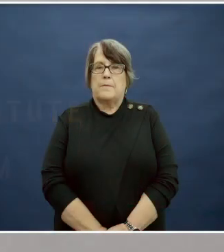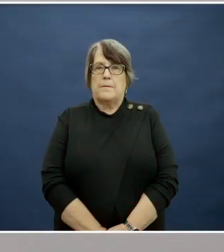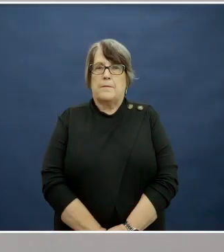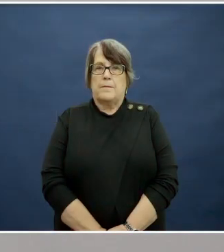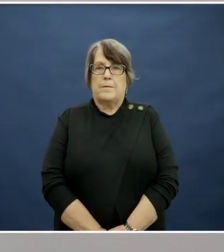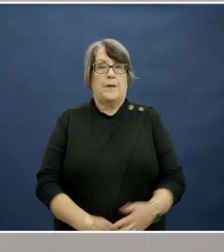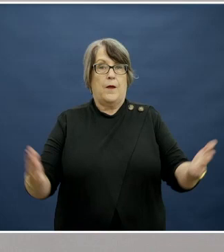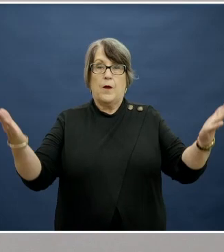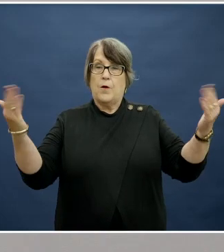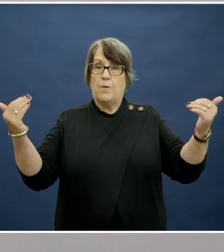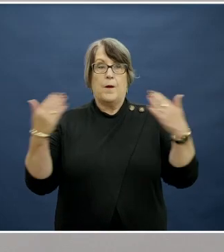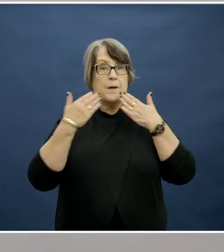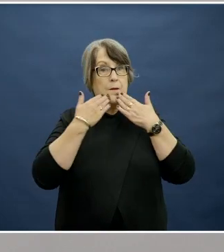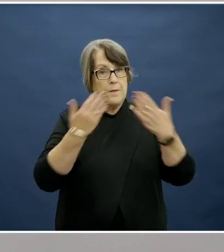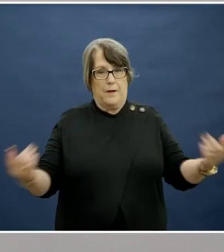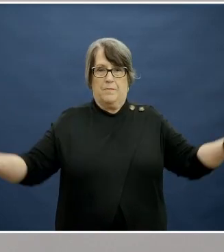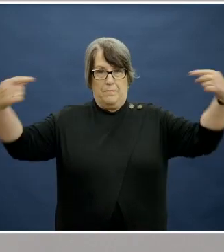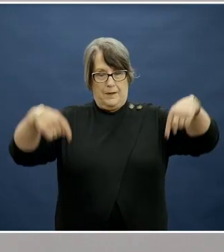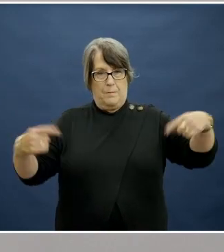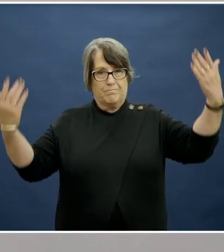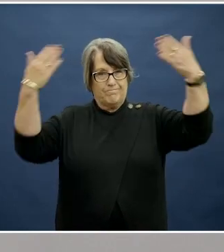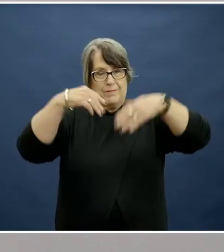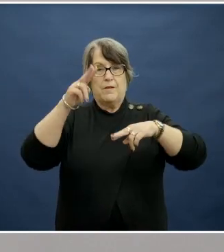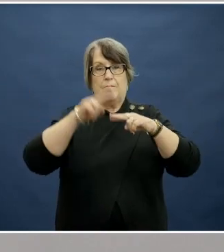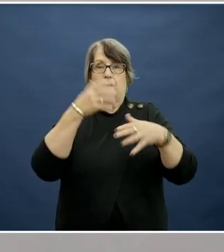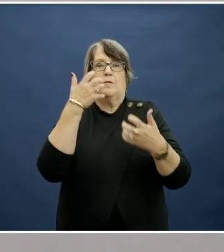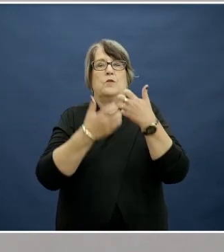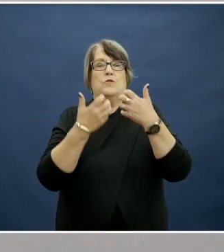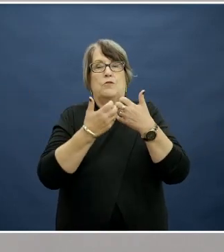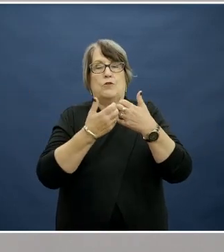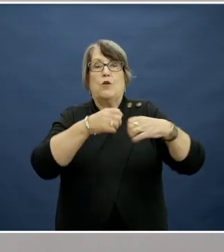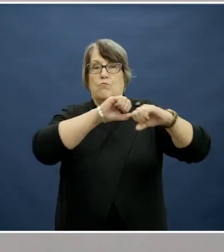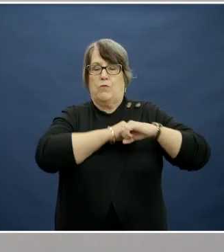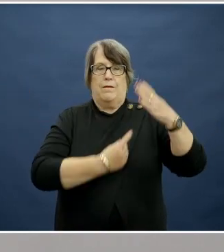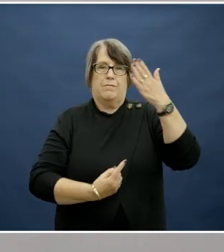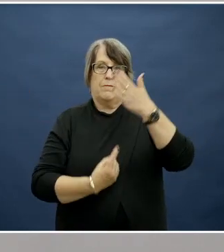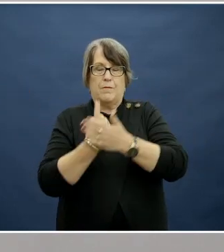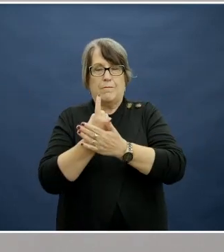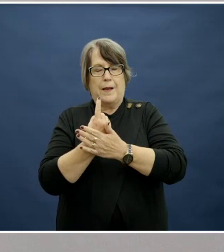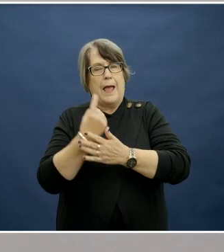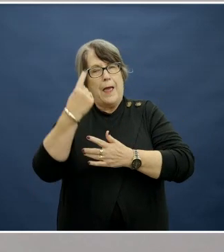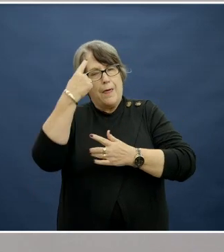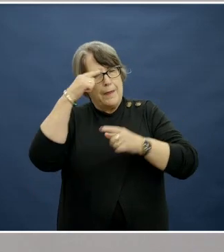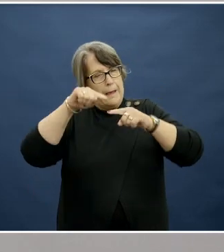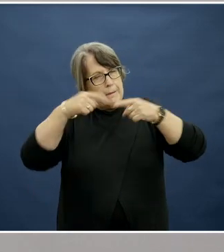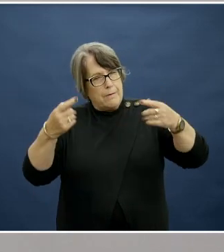Welcome and thank you for joining us for this Flinders University Brave event: Thinking Outside the (Lunch) Box.